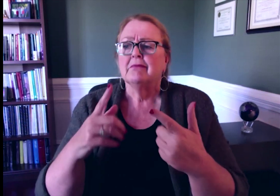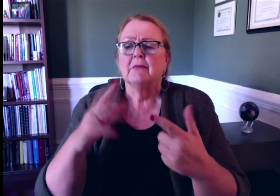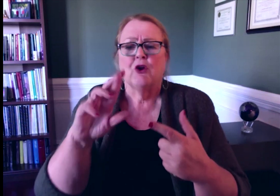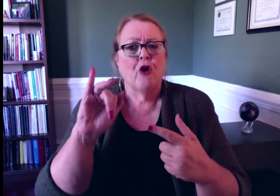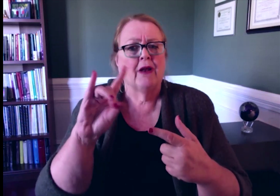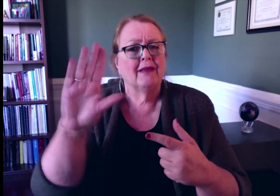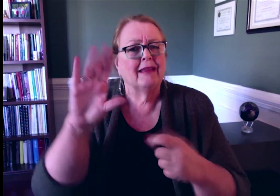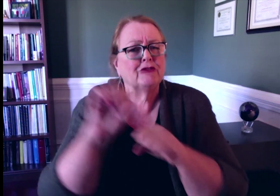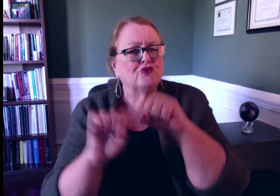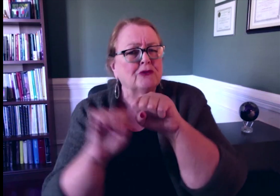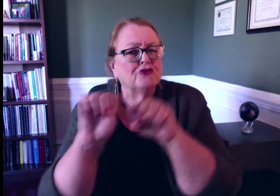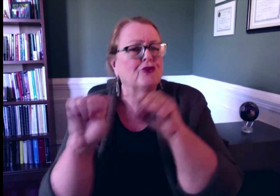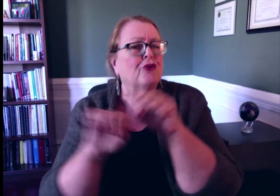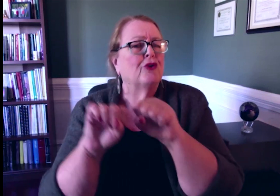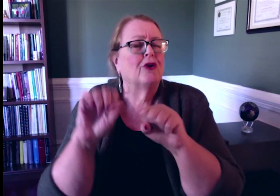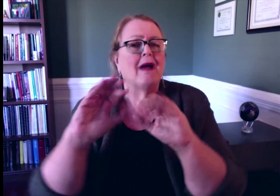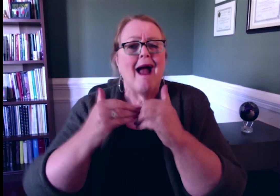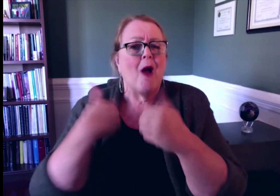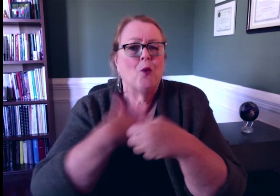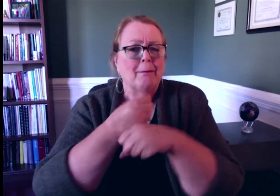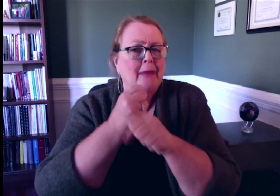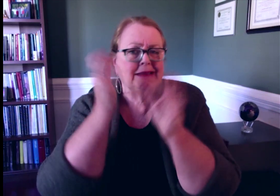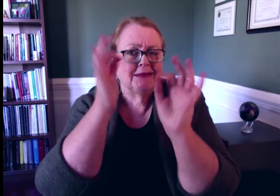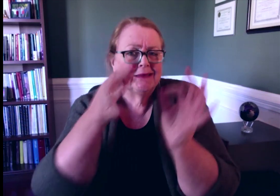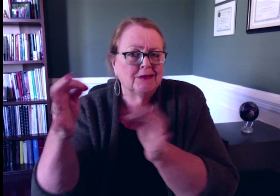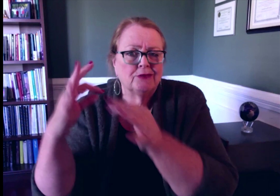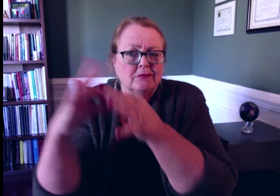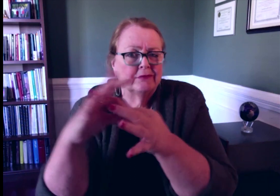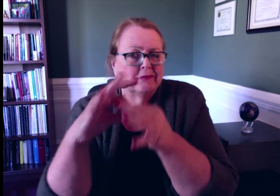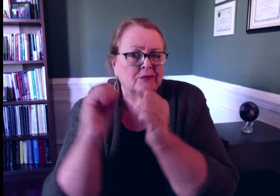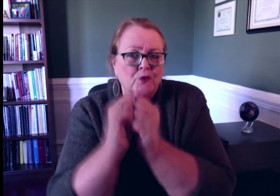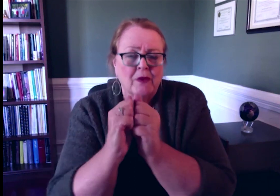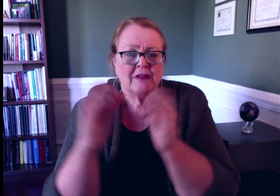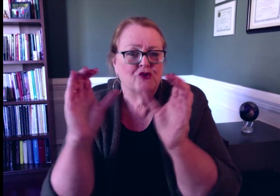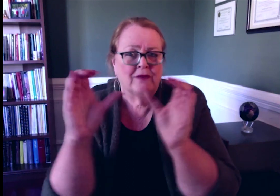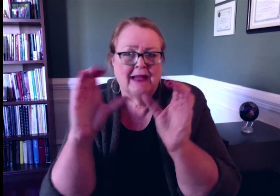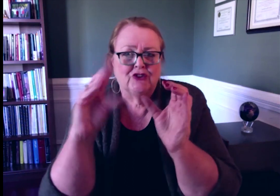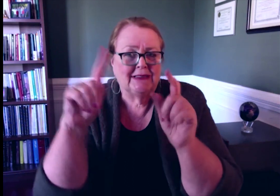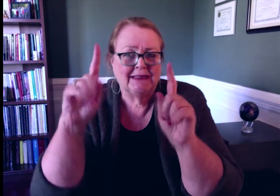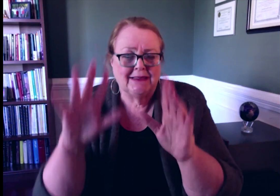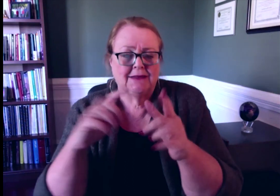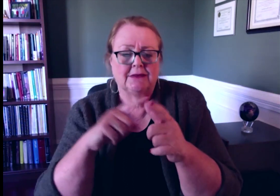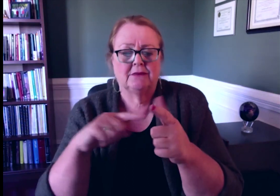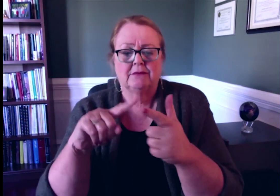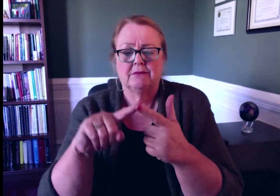RID's current structure and how decisions are made related to certification and testing are made;